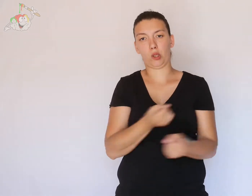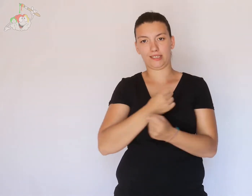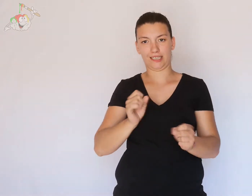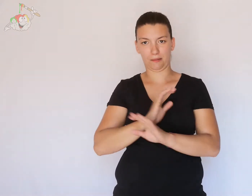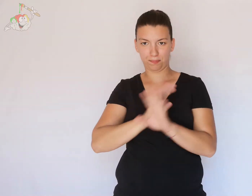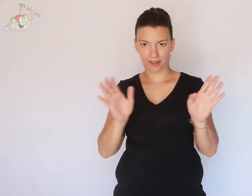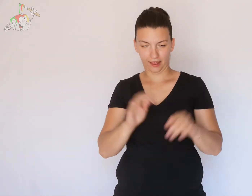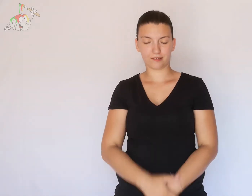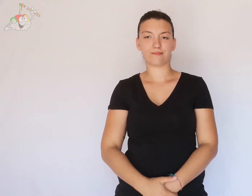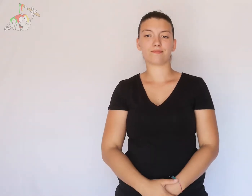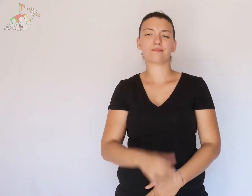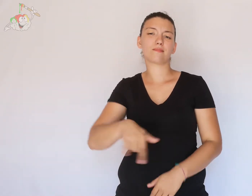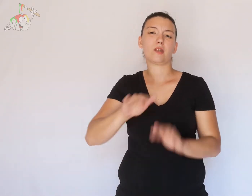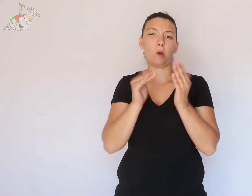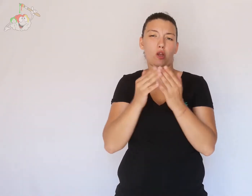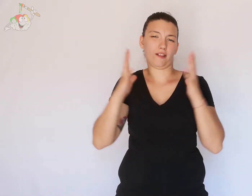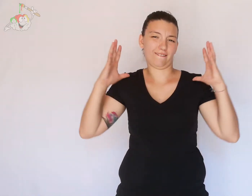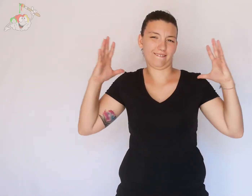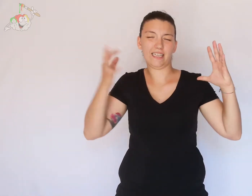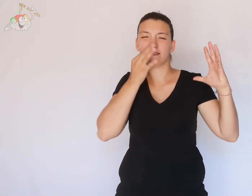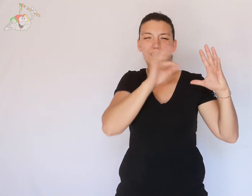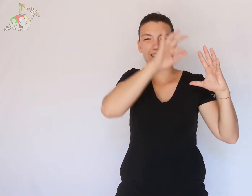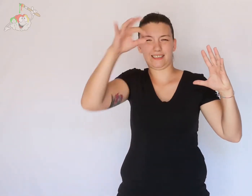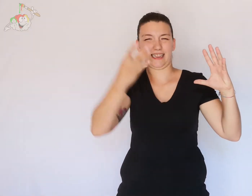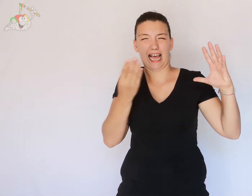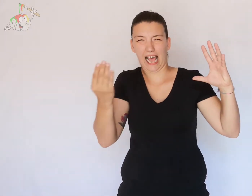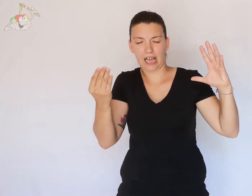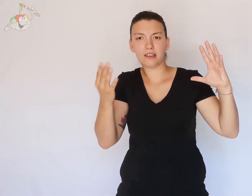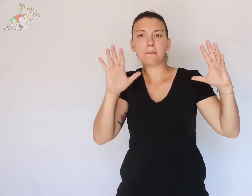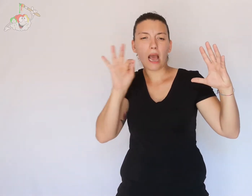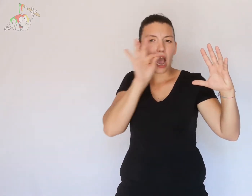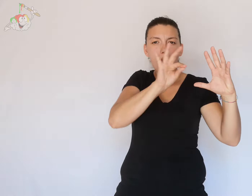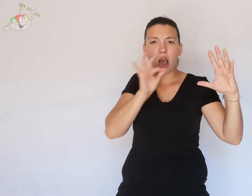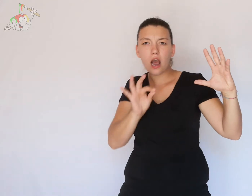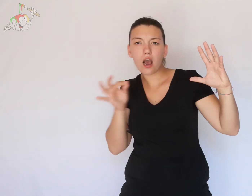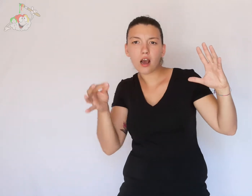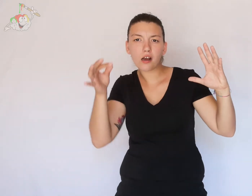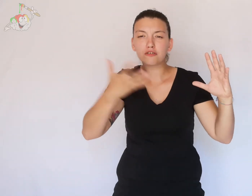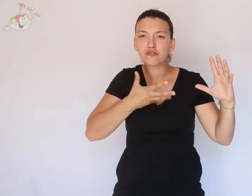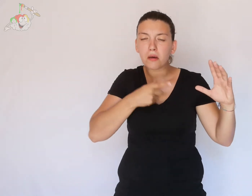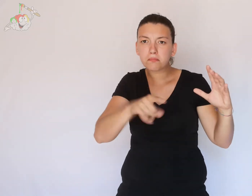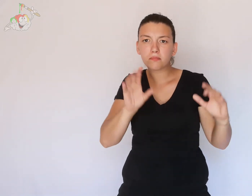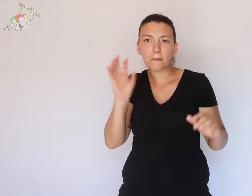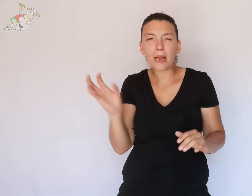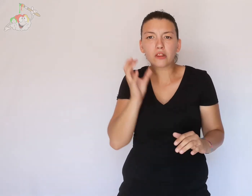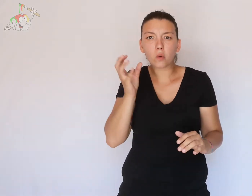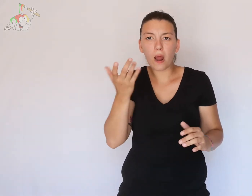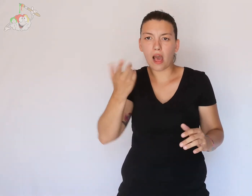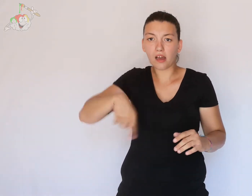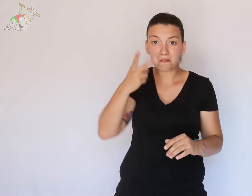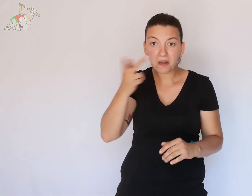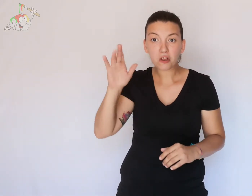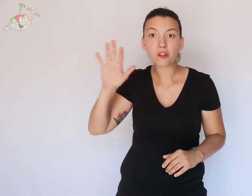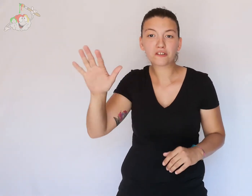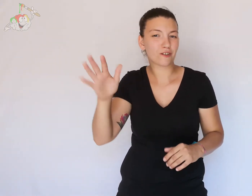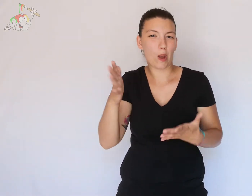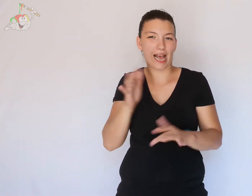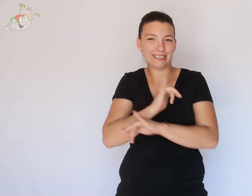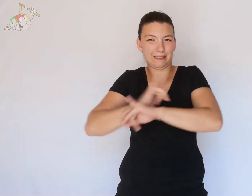is impossible. The world is big so there are many but there are also particular ones that we don't see every day,